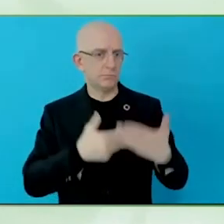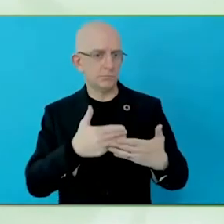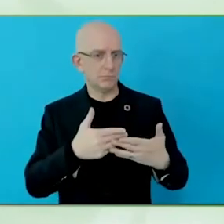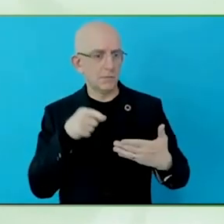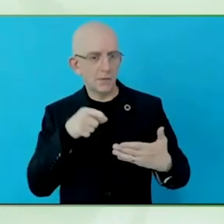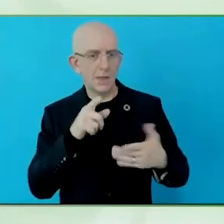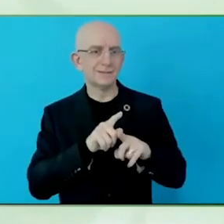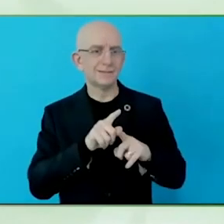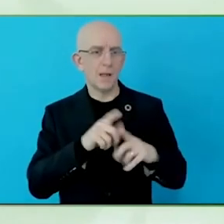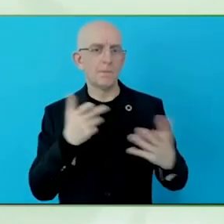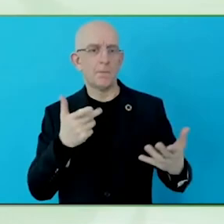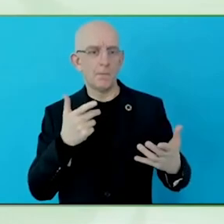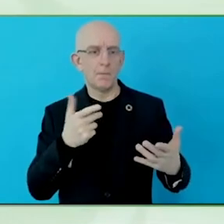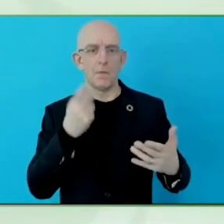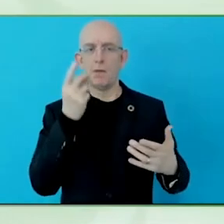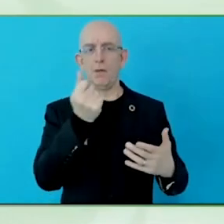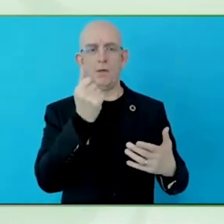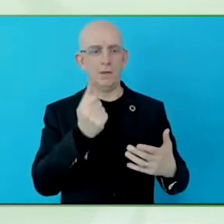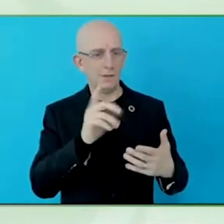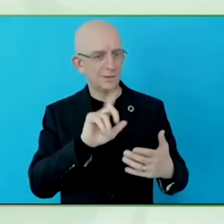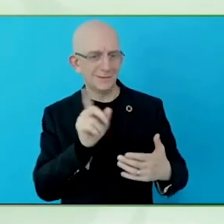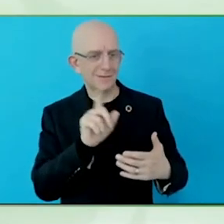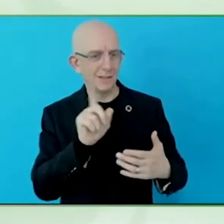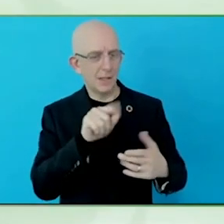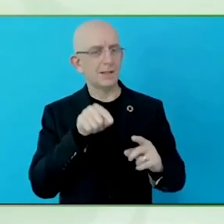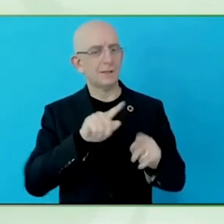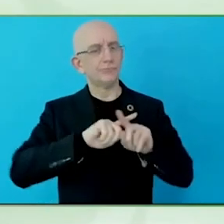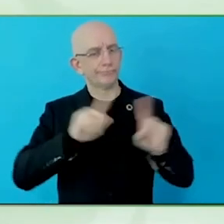But this is, for me, the most fundamental problem we face.